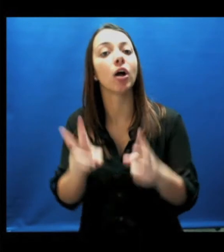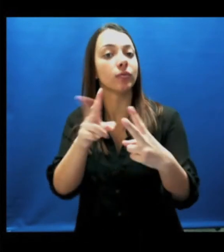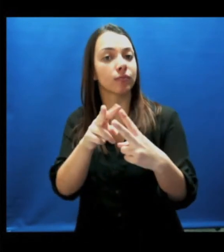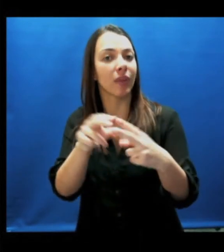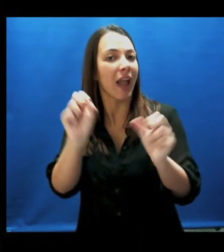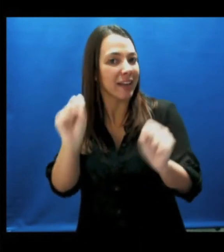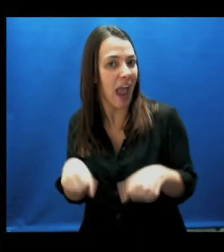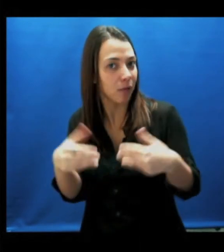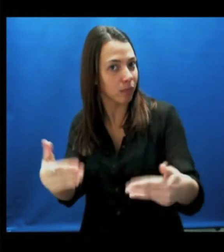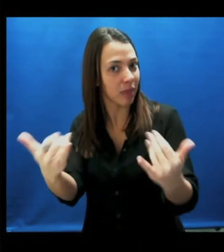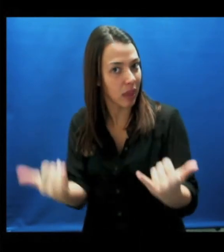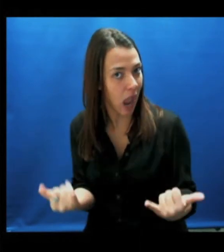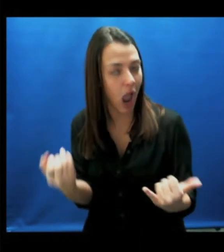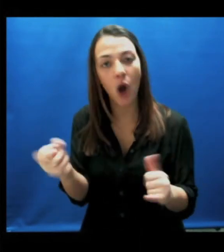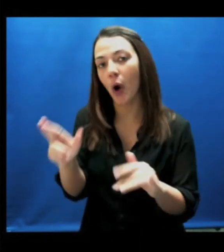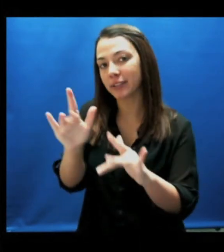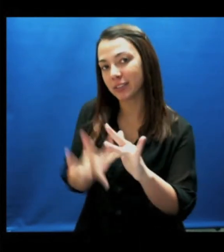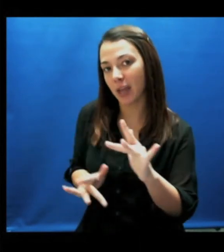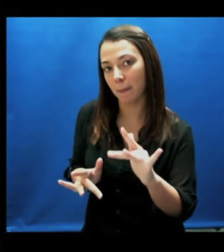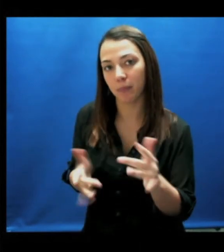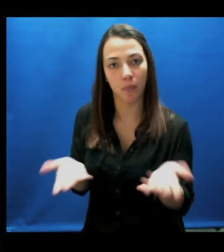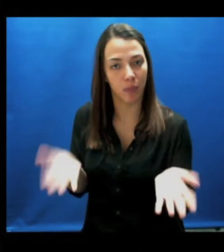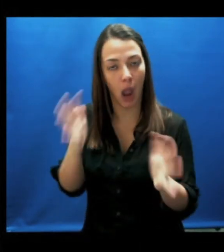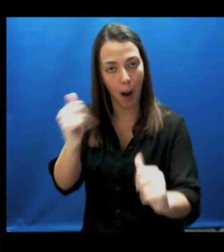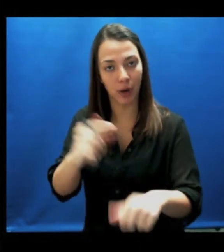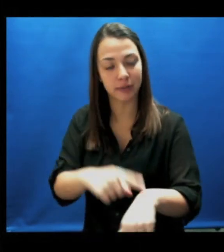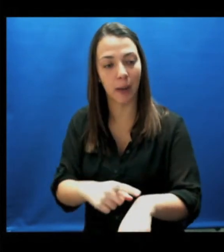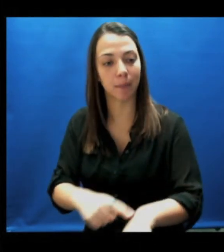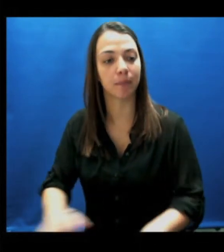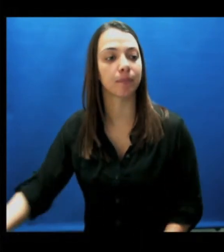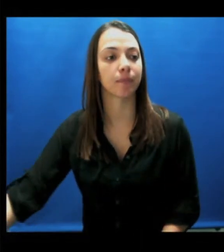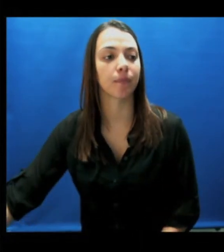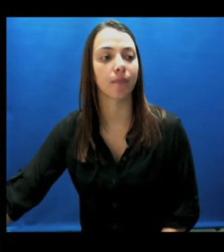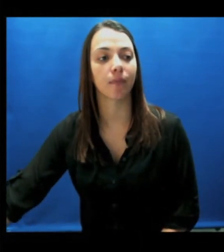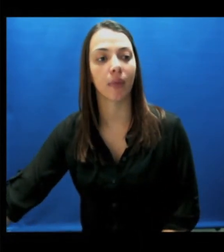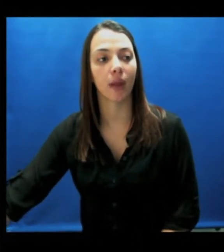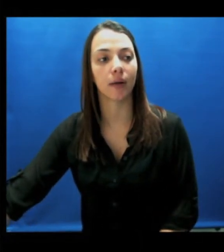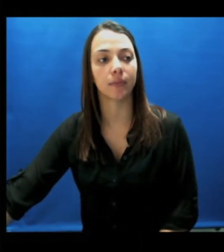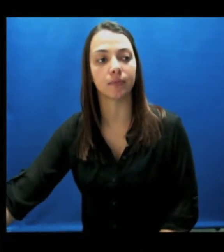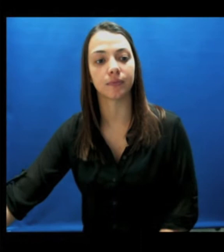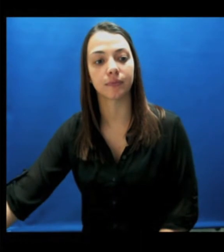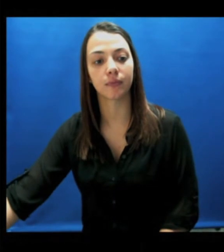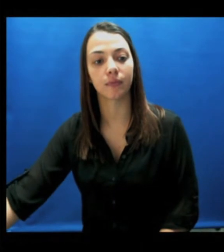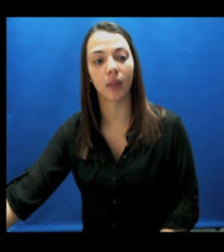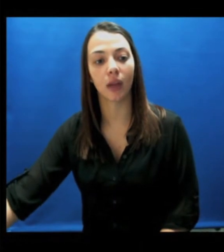You can either enter your information now or skip this step. You can always go back on your own time